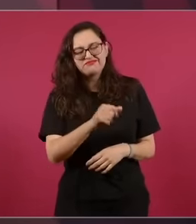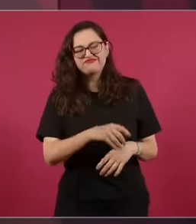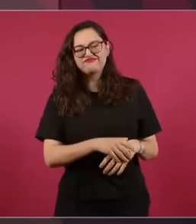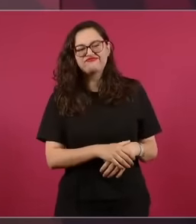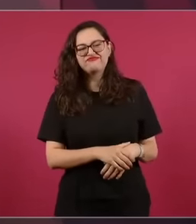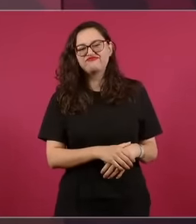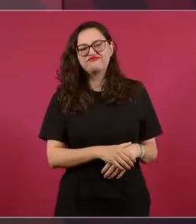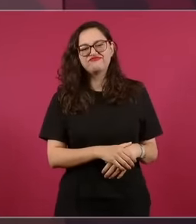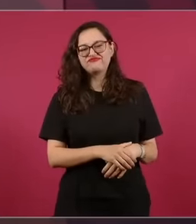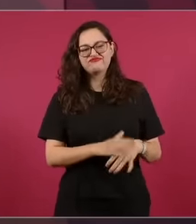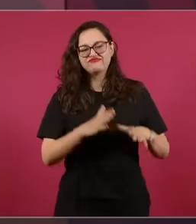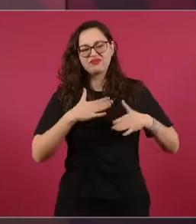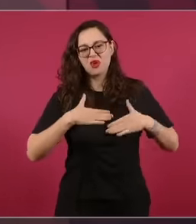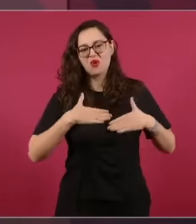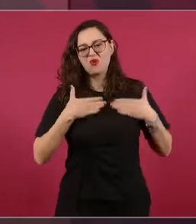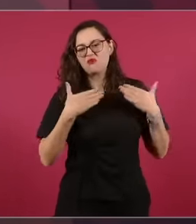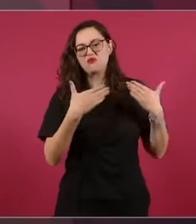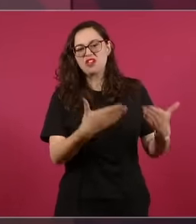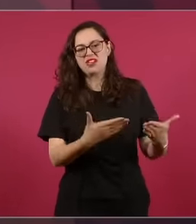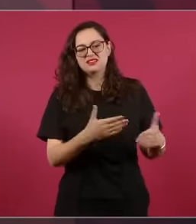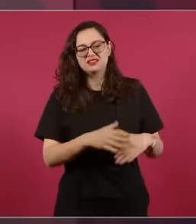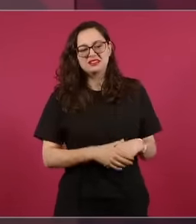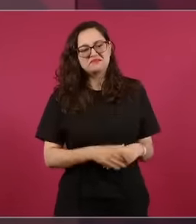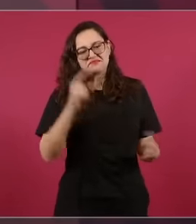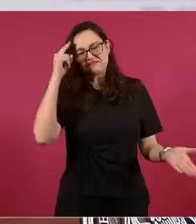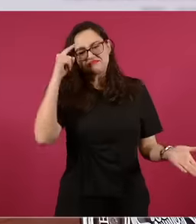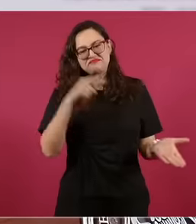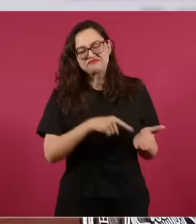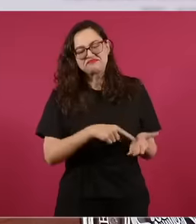democratic country but it is